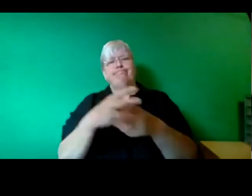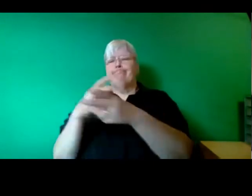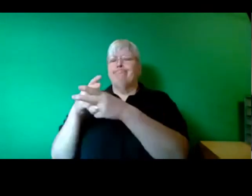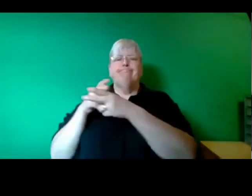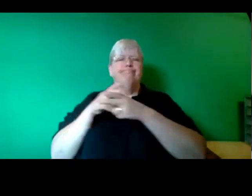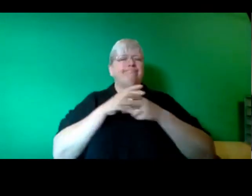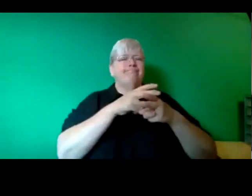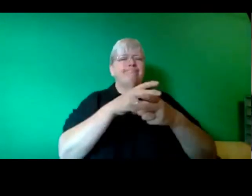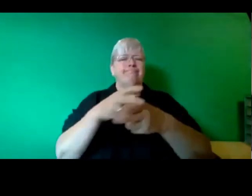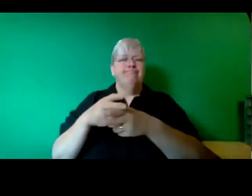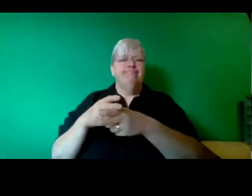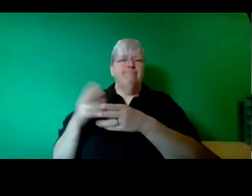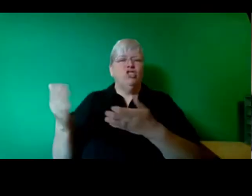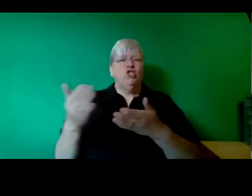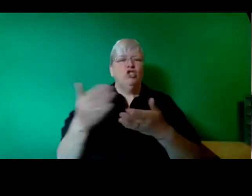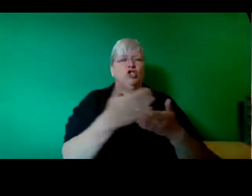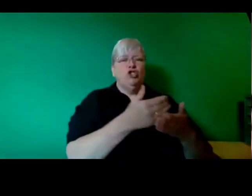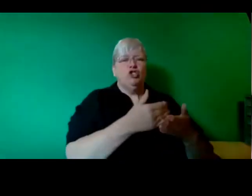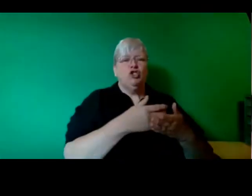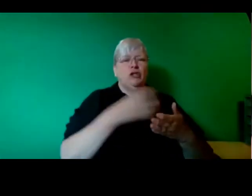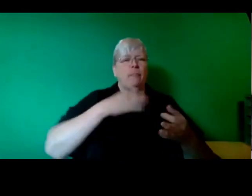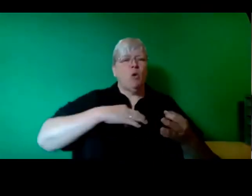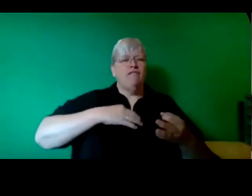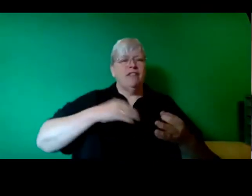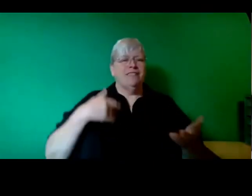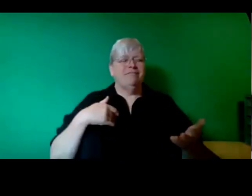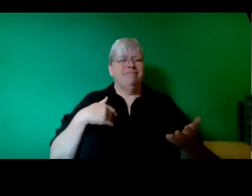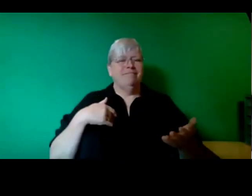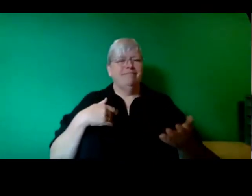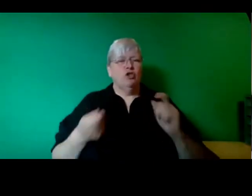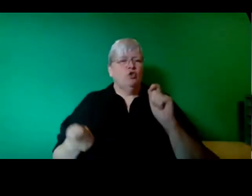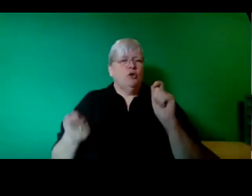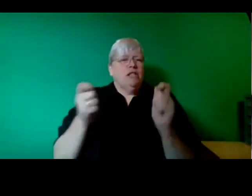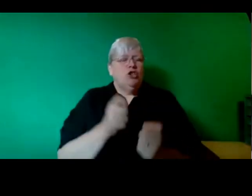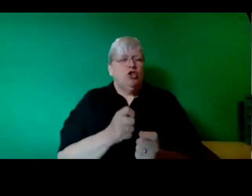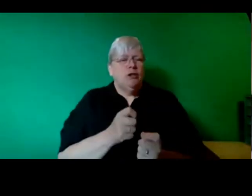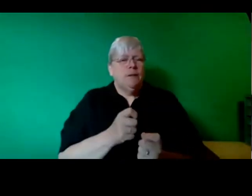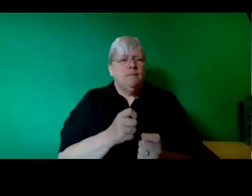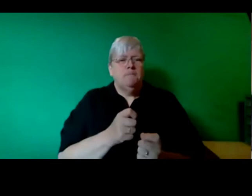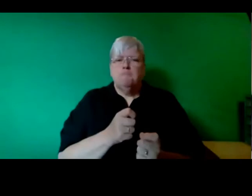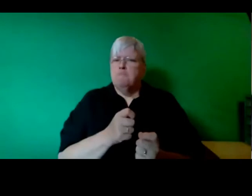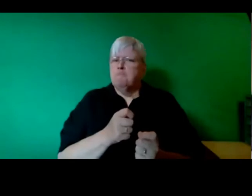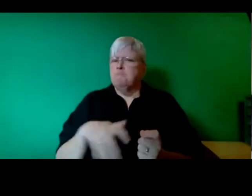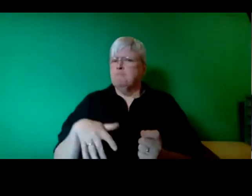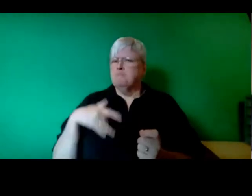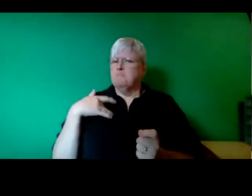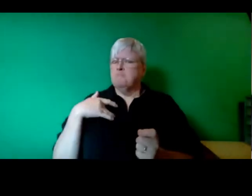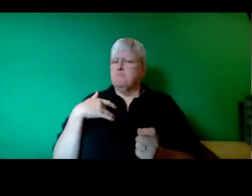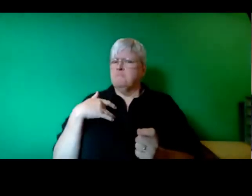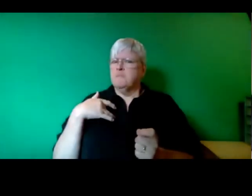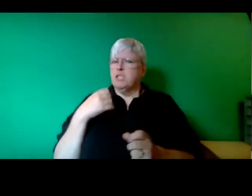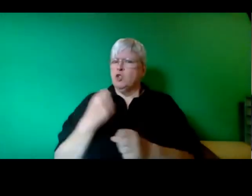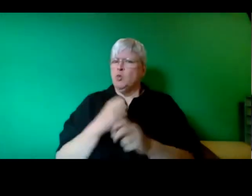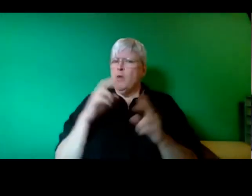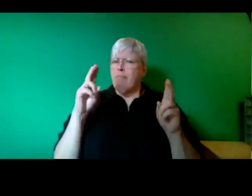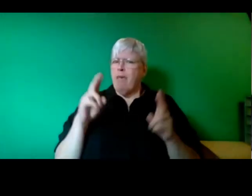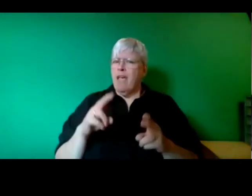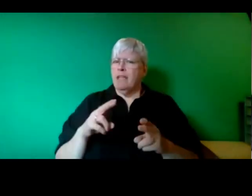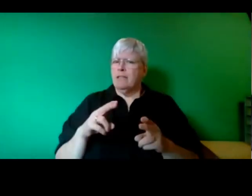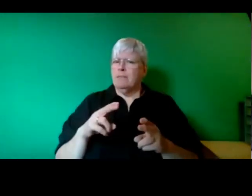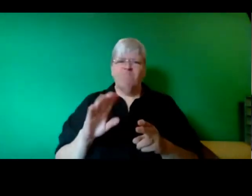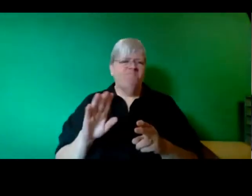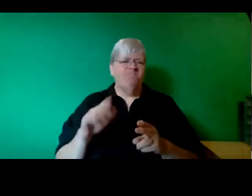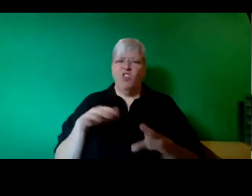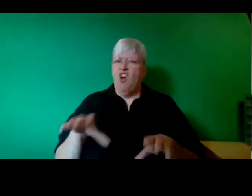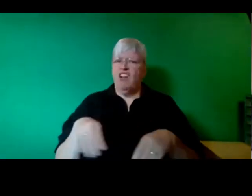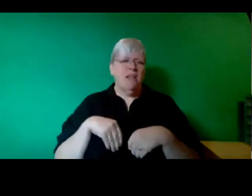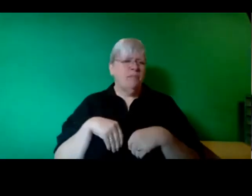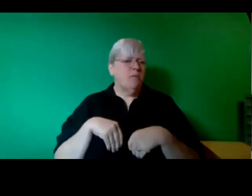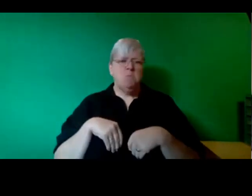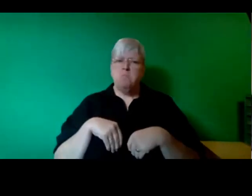and profit so that any transition which requires doing less is not acceptable. We can see it